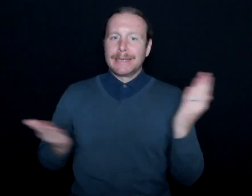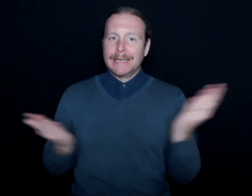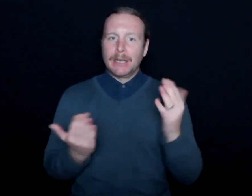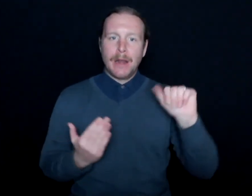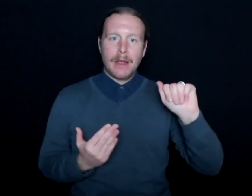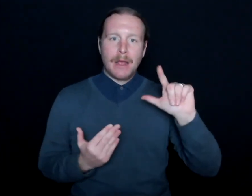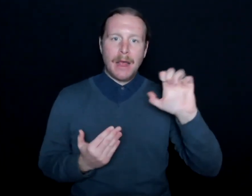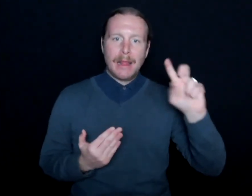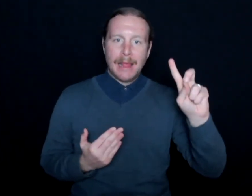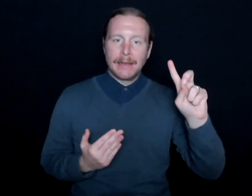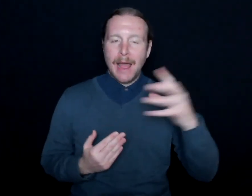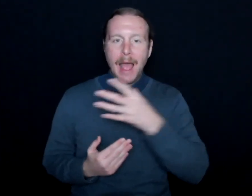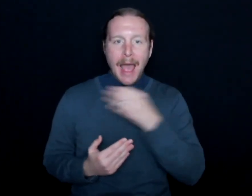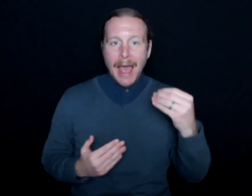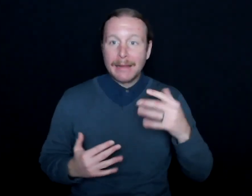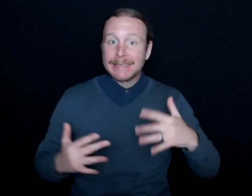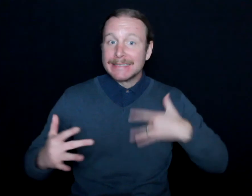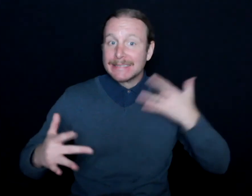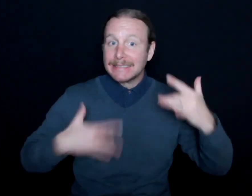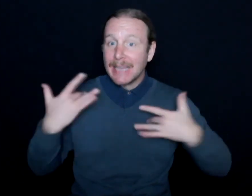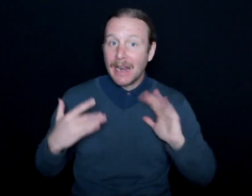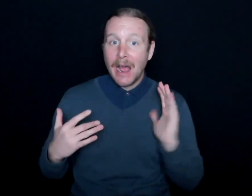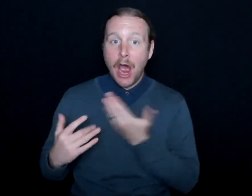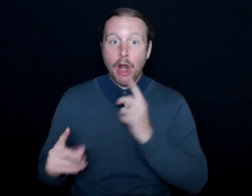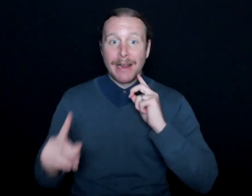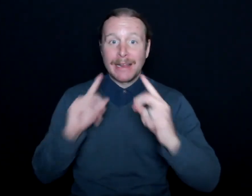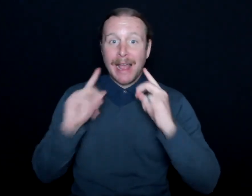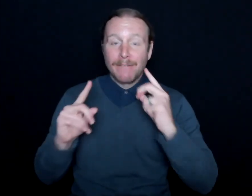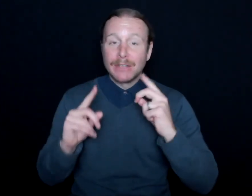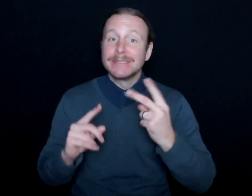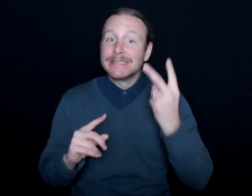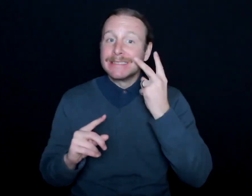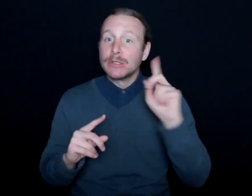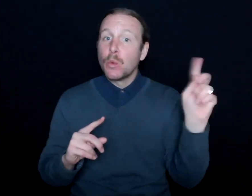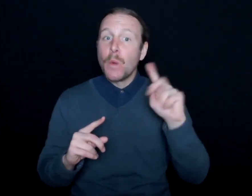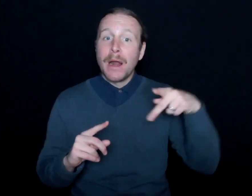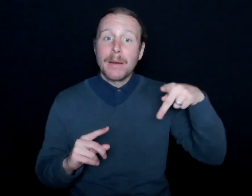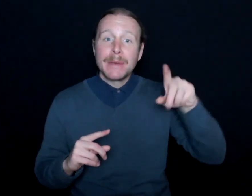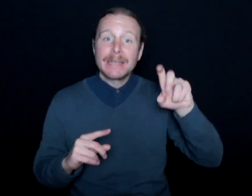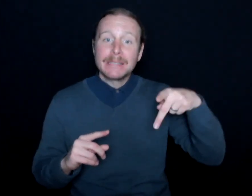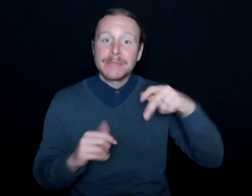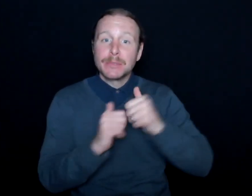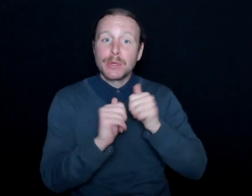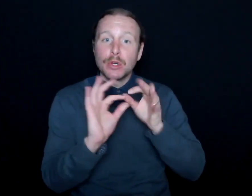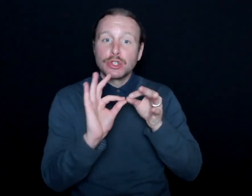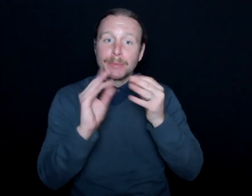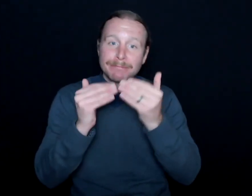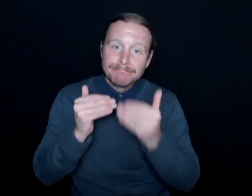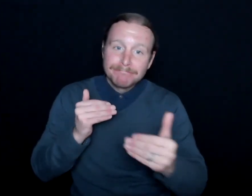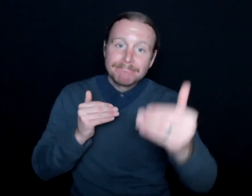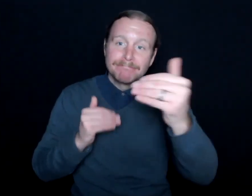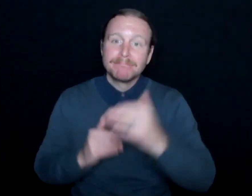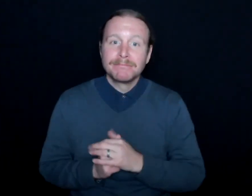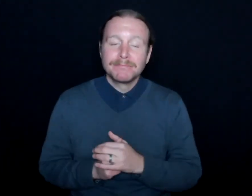and really excited about our conversation and to see where Play-By-Play Sports Interpreting goes in the future.